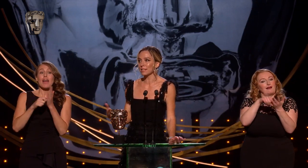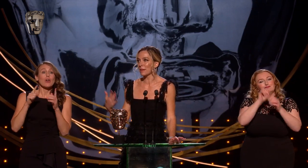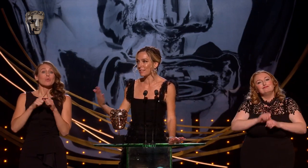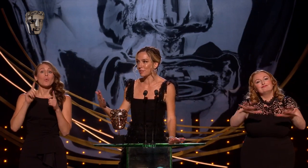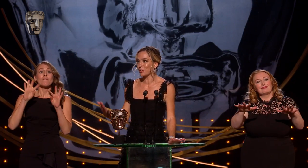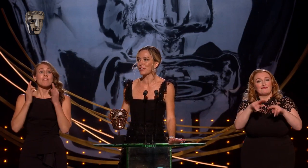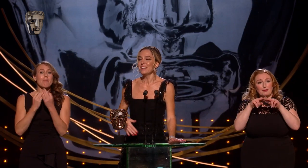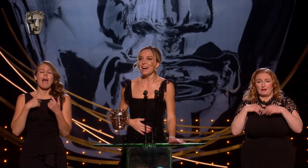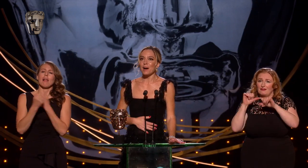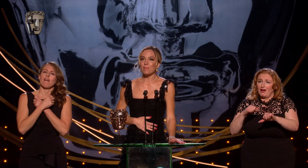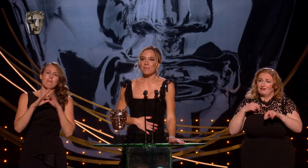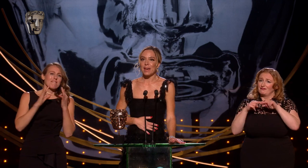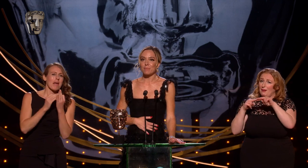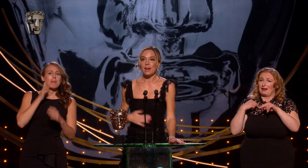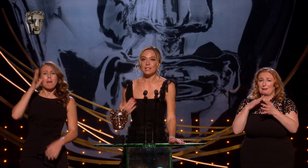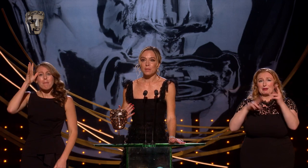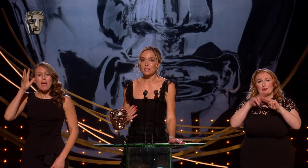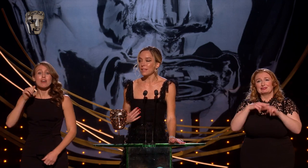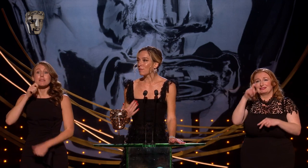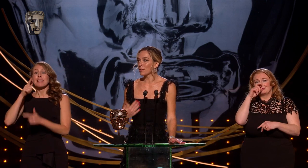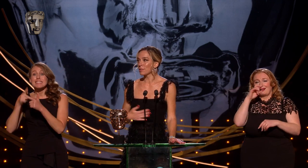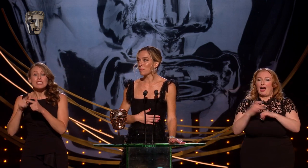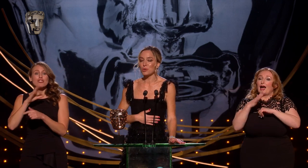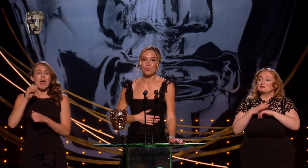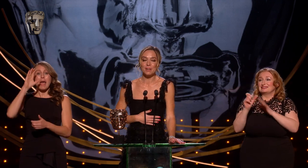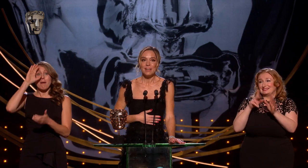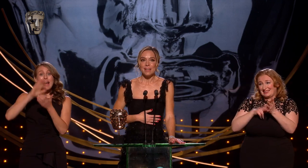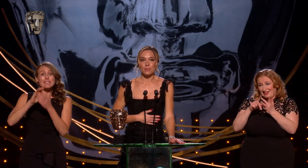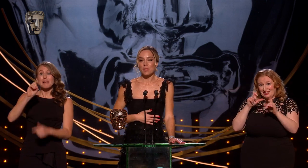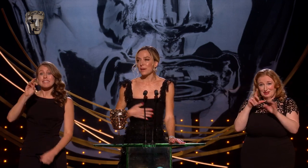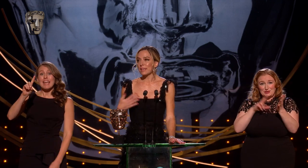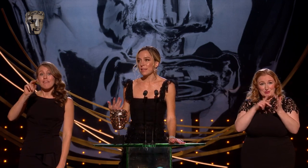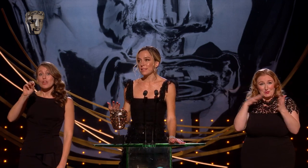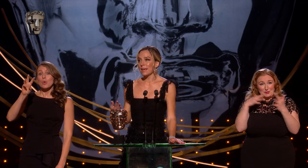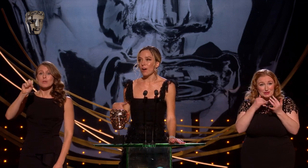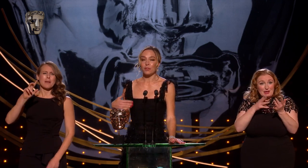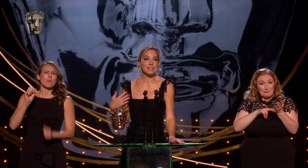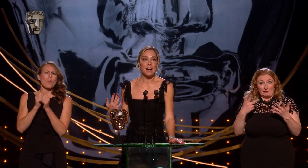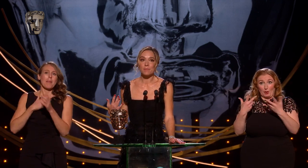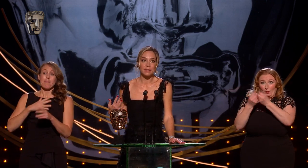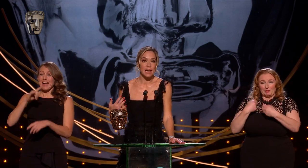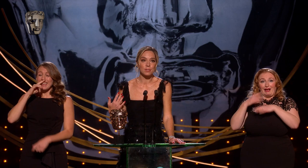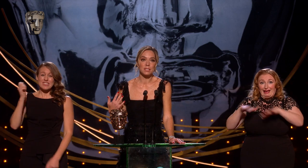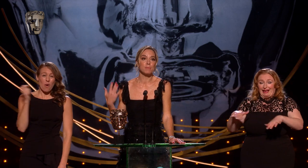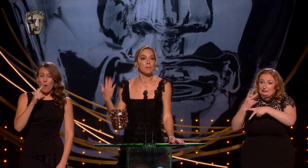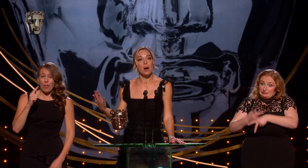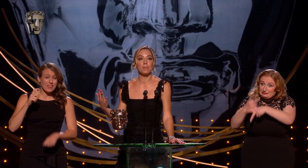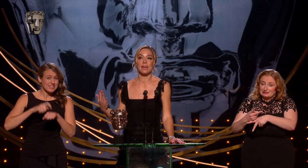my sister and my husband, David Newsom who is with my kids all the time and allows me to be a mom and